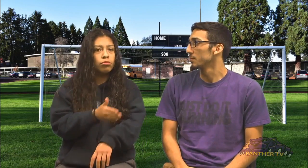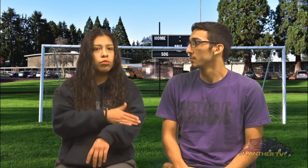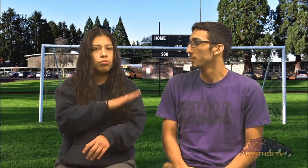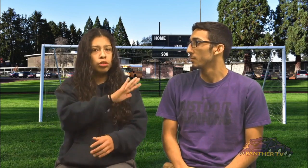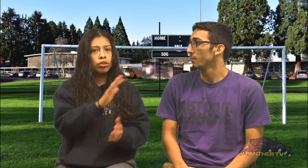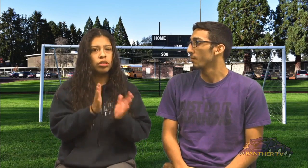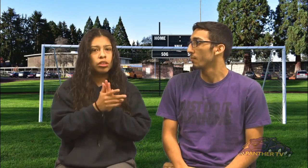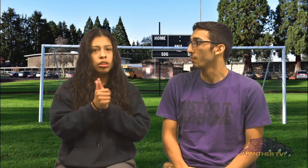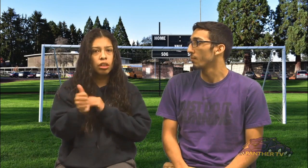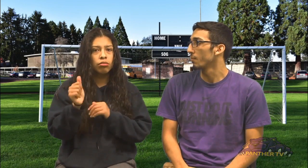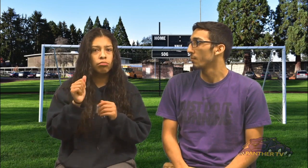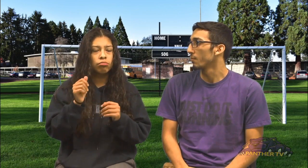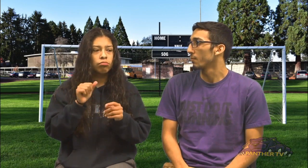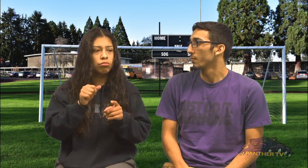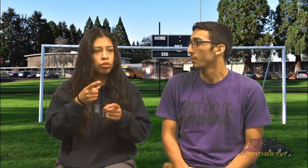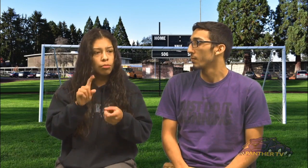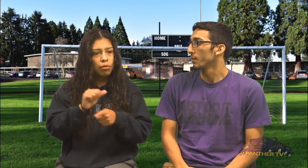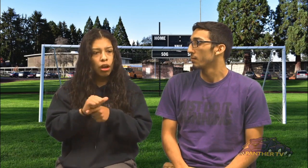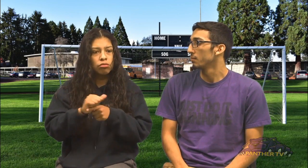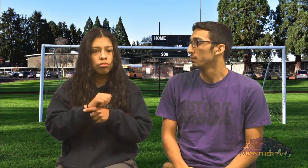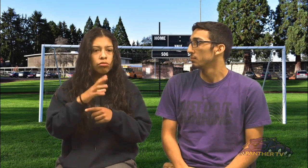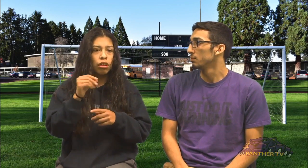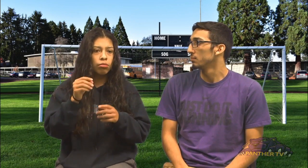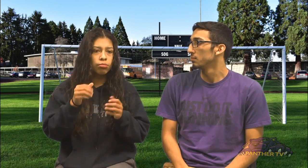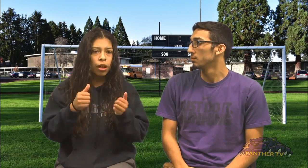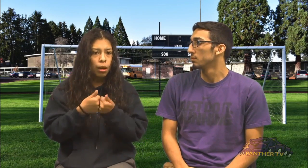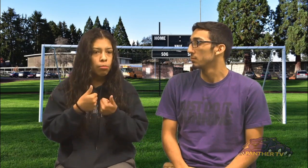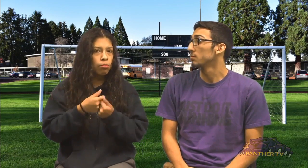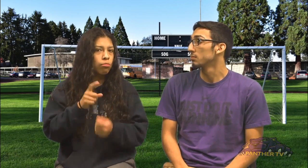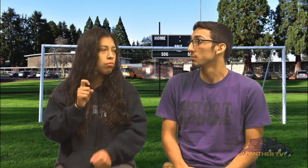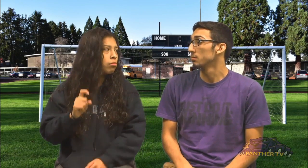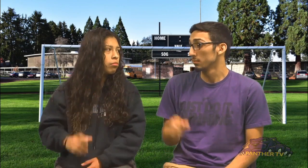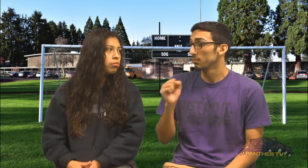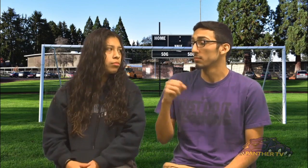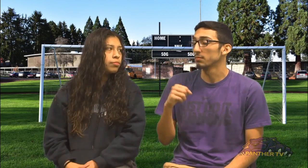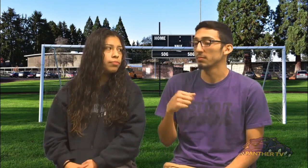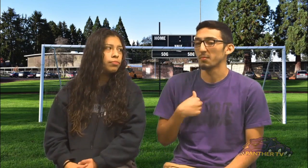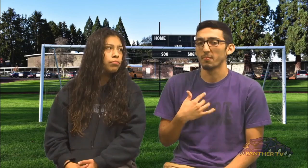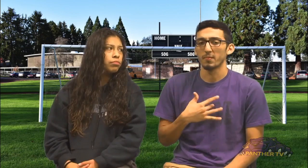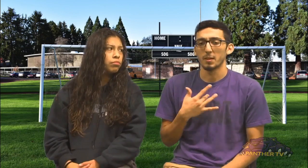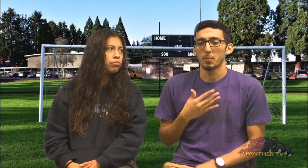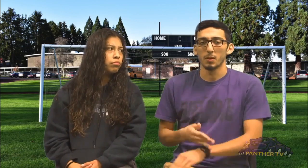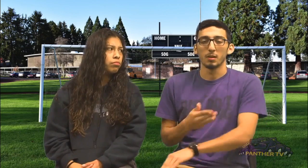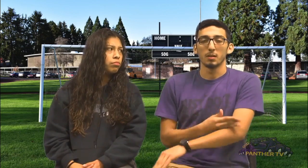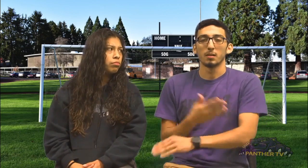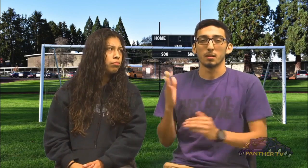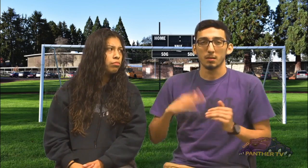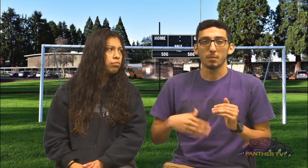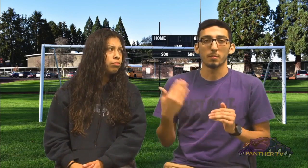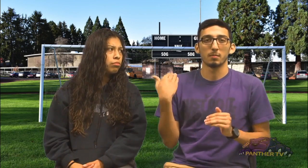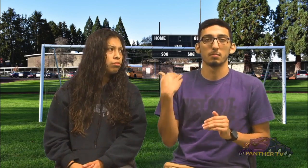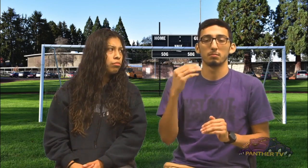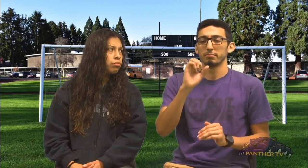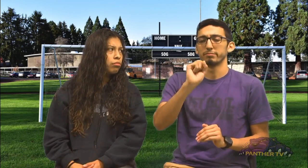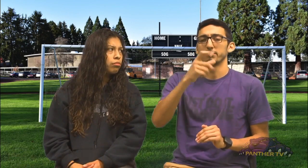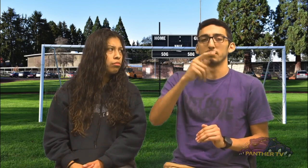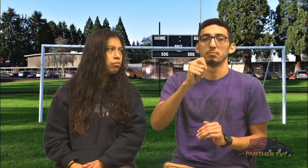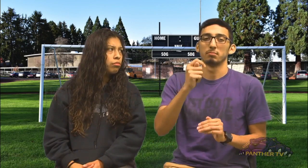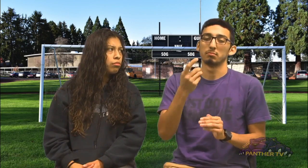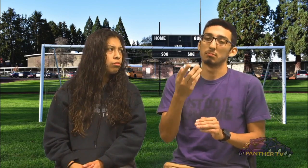Do you feel like you've improved your skills in practice and games? Yes, I feel more improved than last time in September